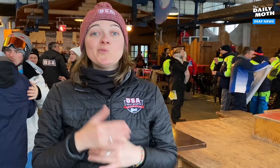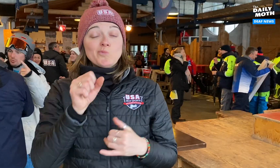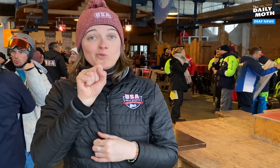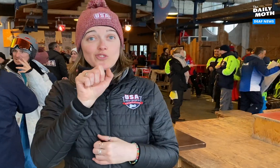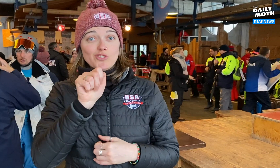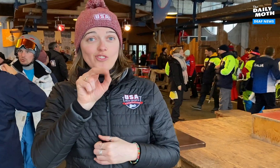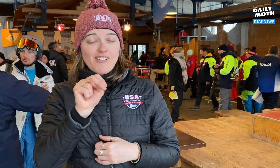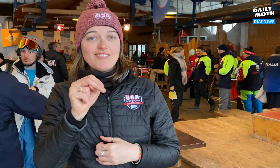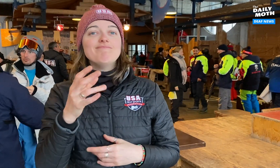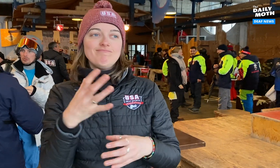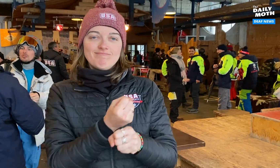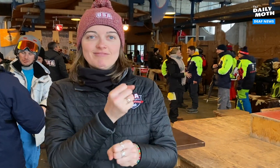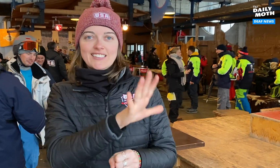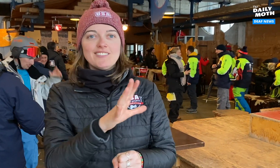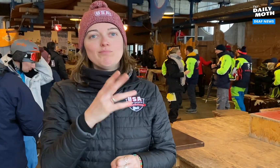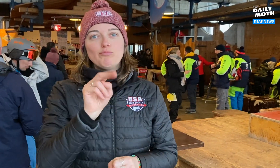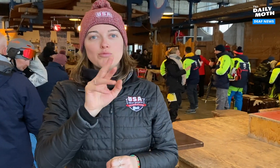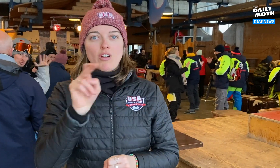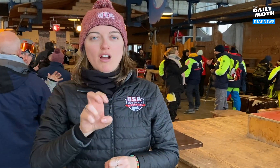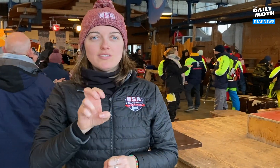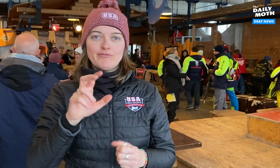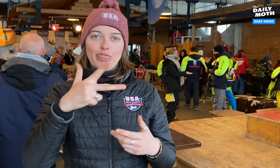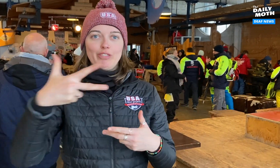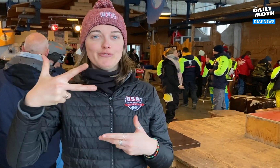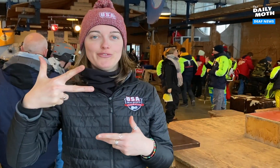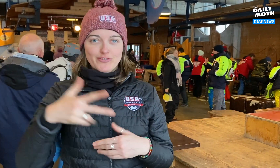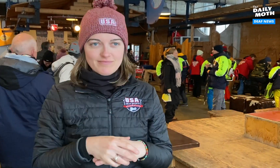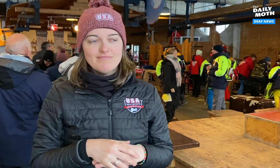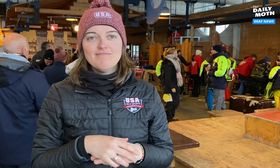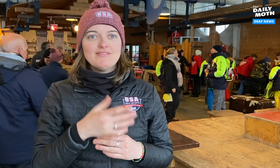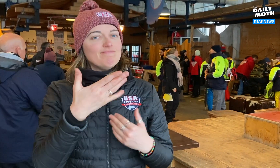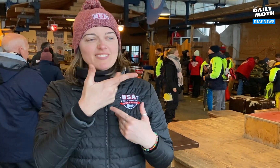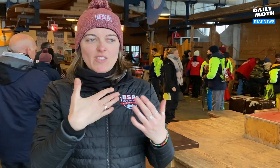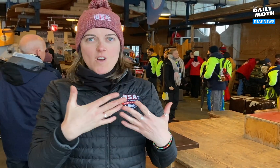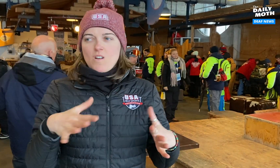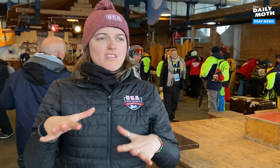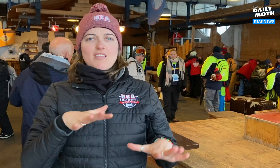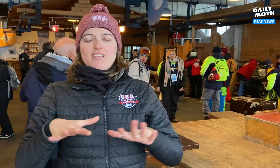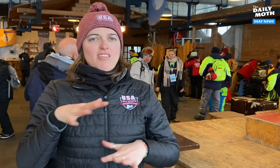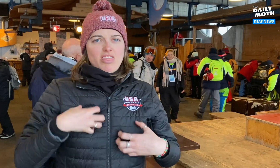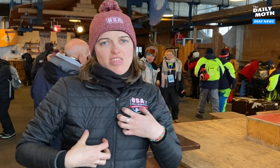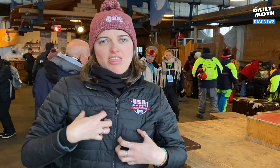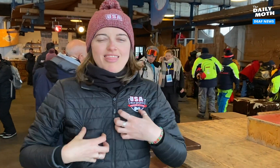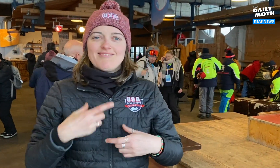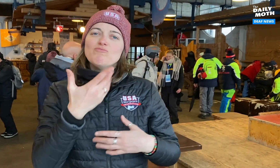Sean won his bronze medal, which means he is in third. Although it was a controversial experience,